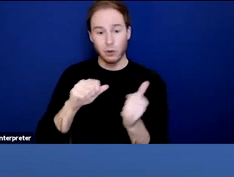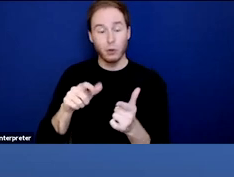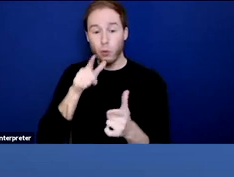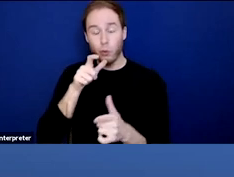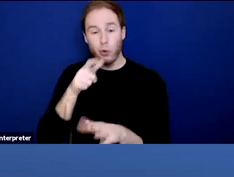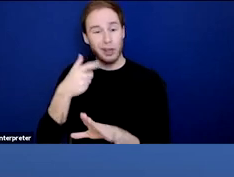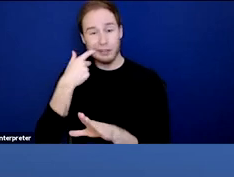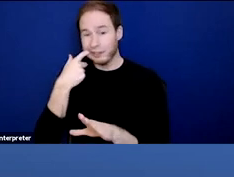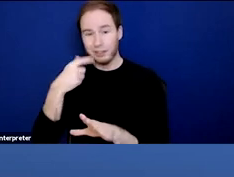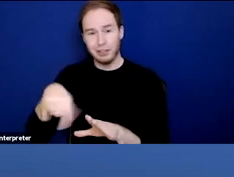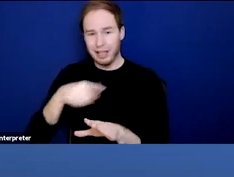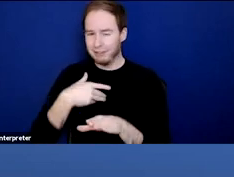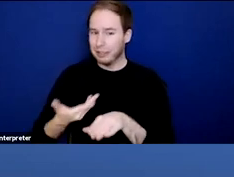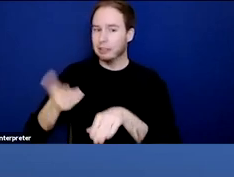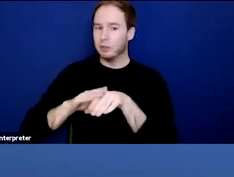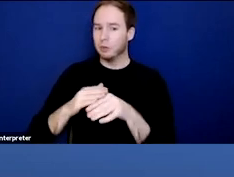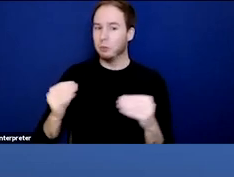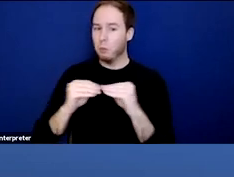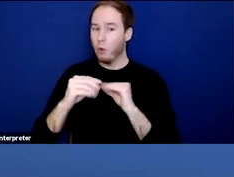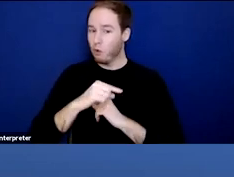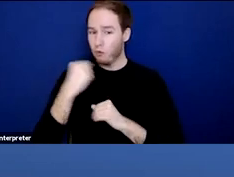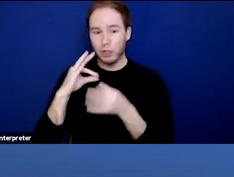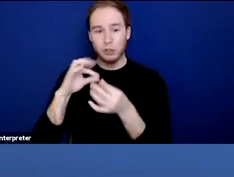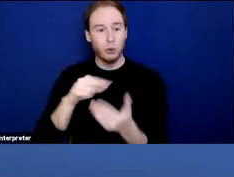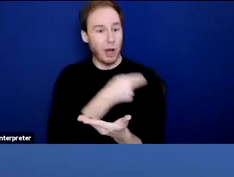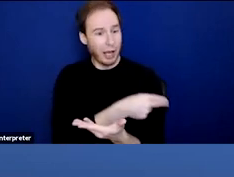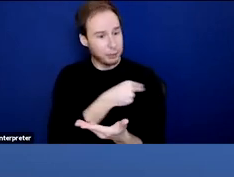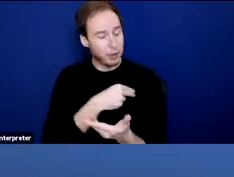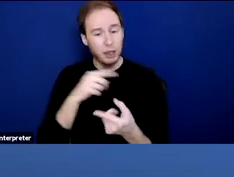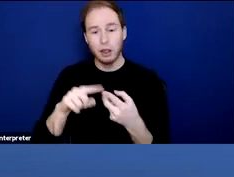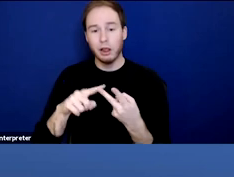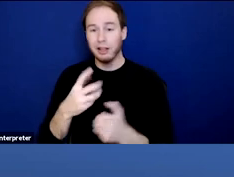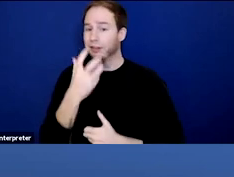were at increased risk for hospitalization, ventilation use, and mortality,